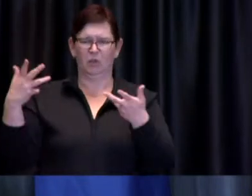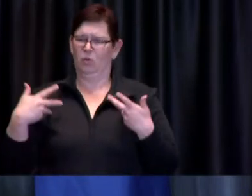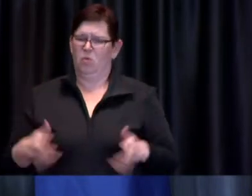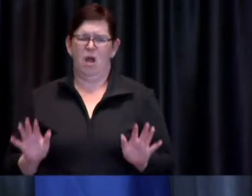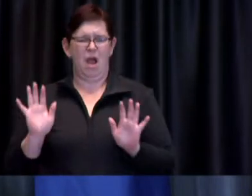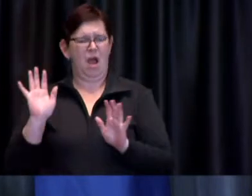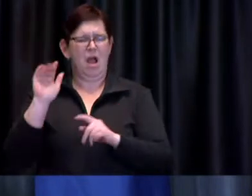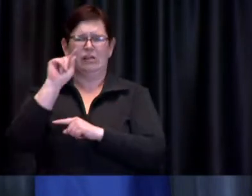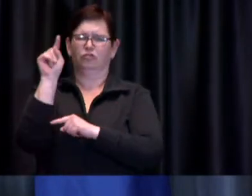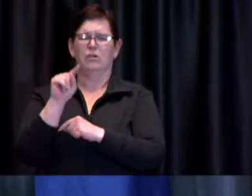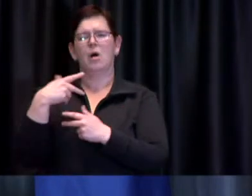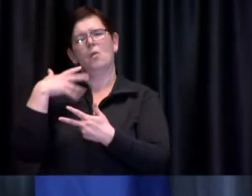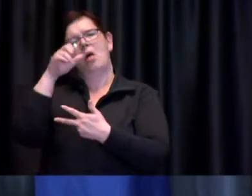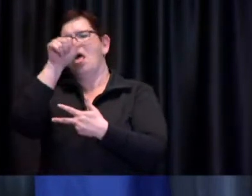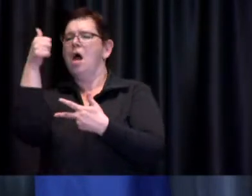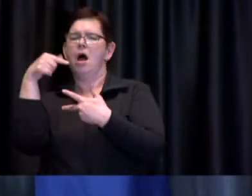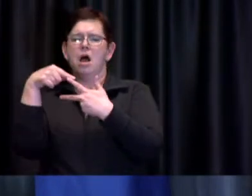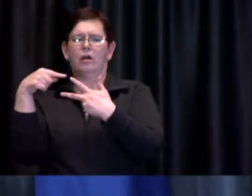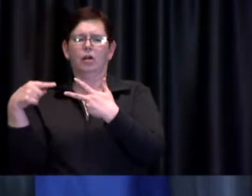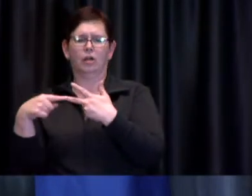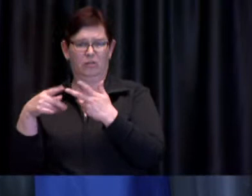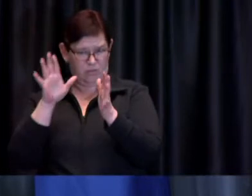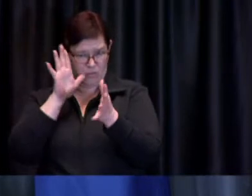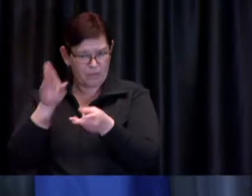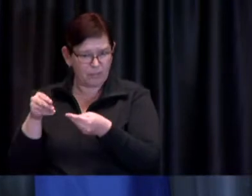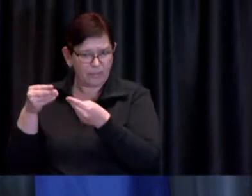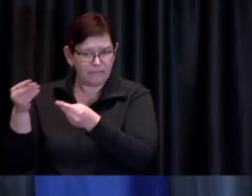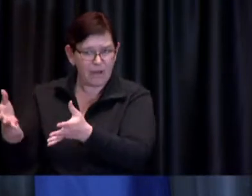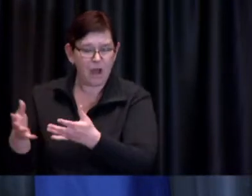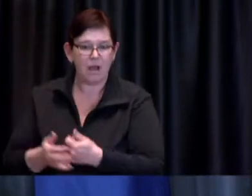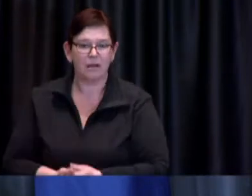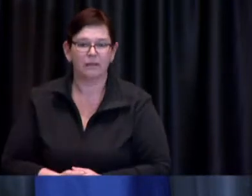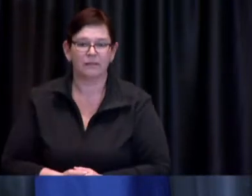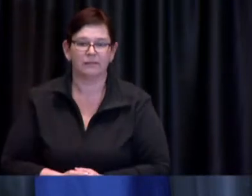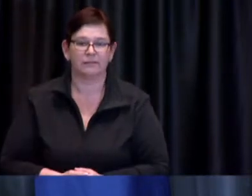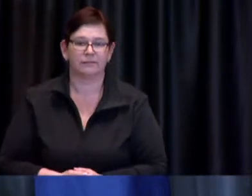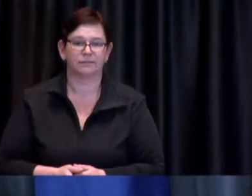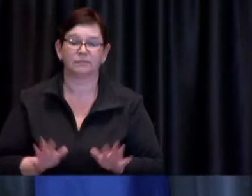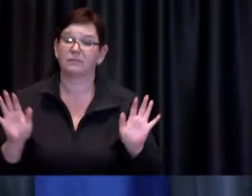Dr. de Villa: uh so these are decisions that are going to rest in the hands of our provincial counterparts